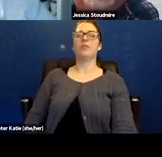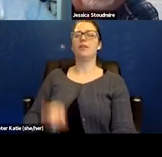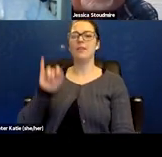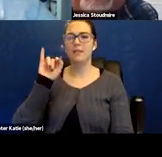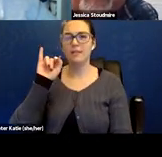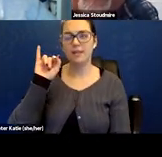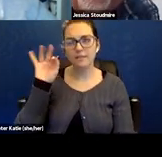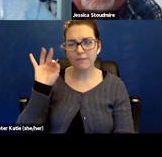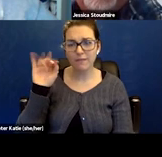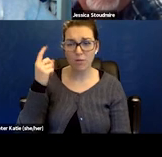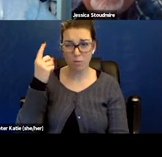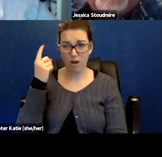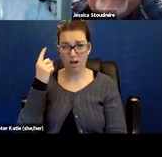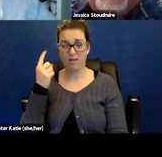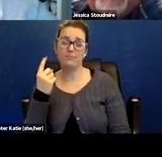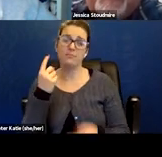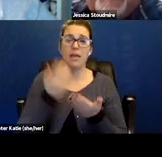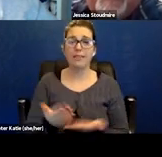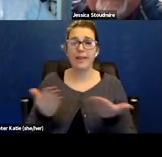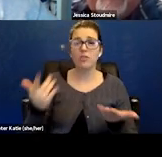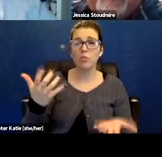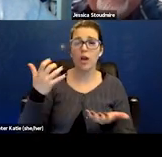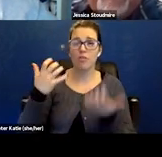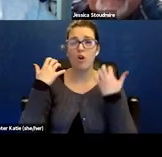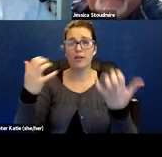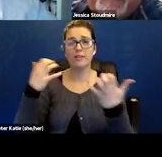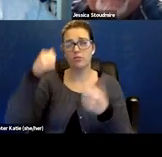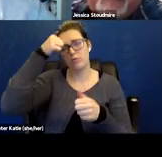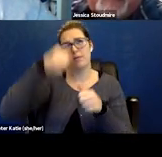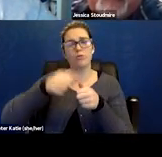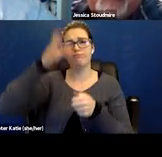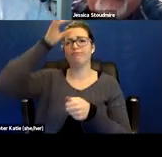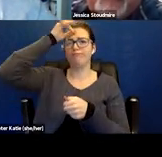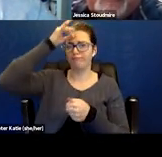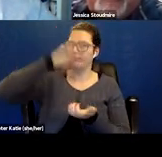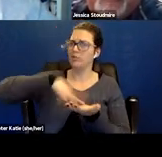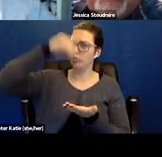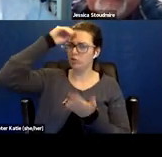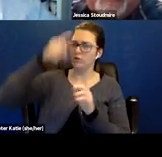the audience to go away with, that you think is important for them to take away from your presentation, what would that be?